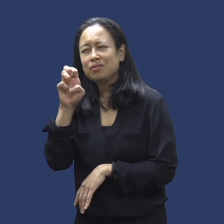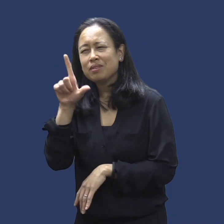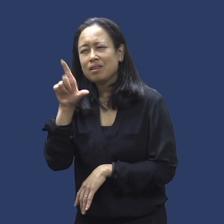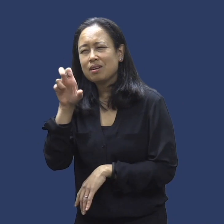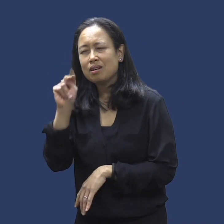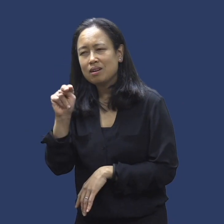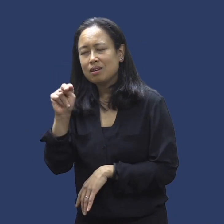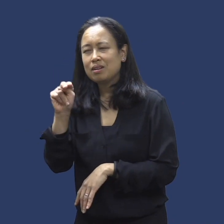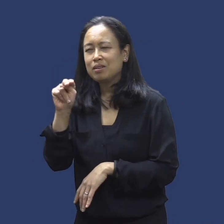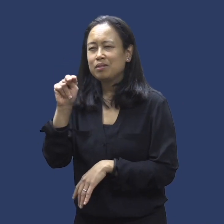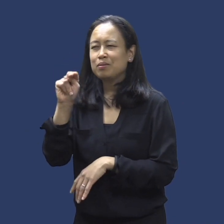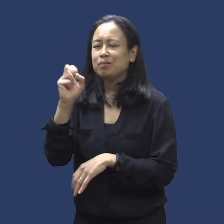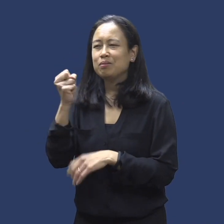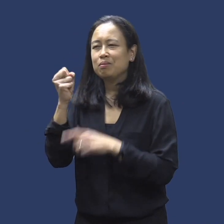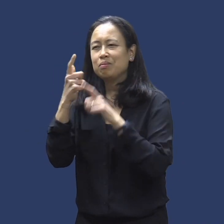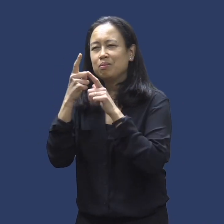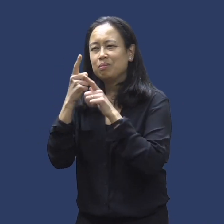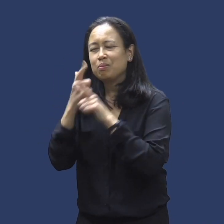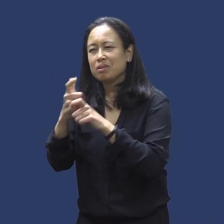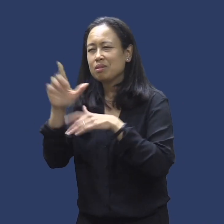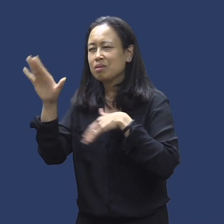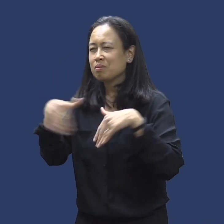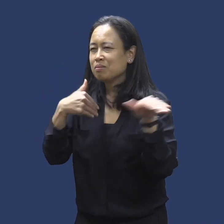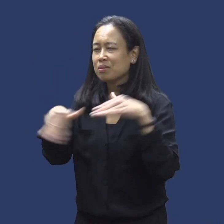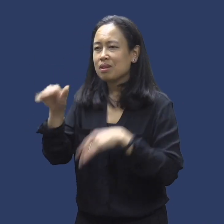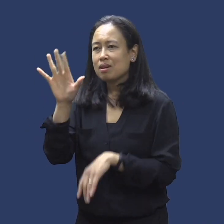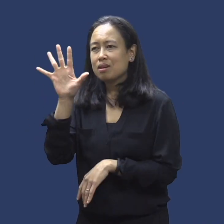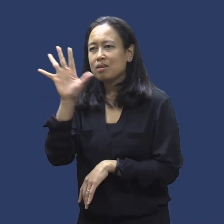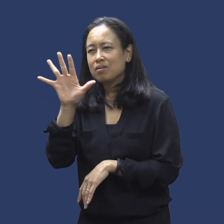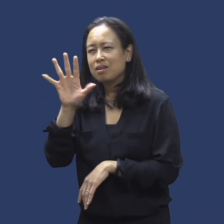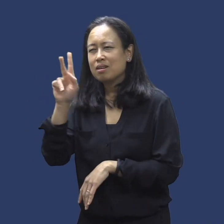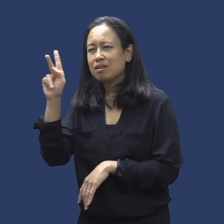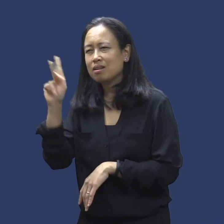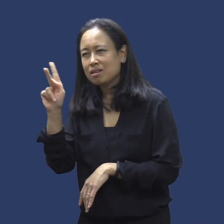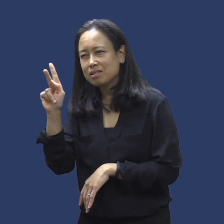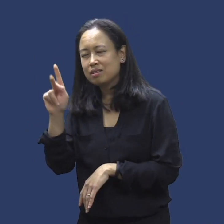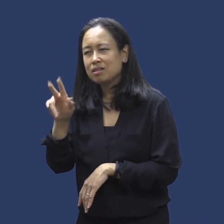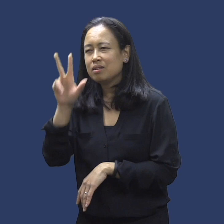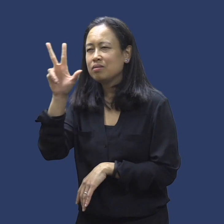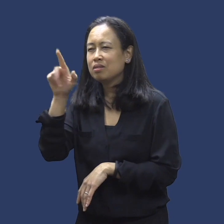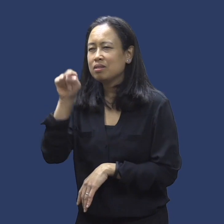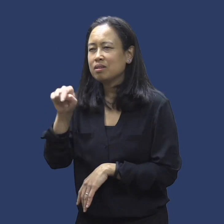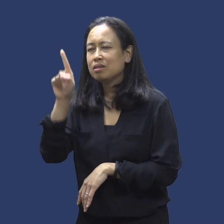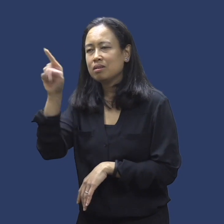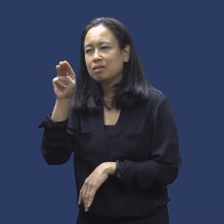This year, the Helens Run/Walk will be a 5K or 3.1 mile